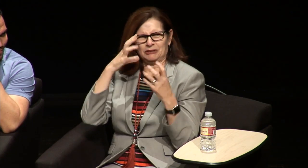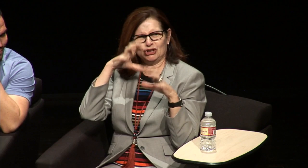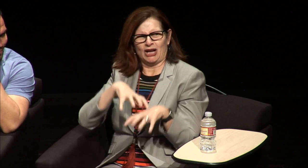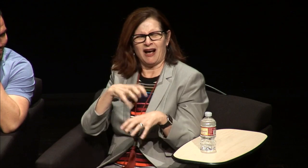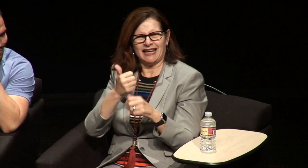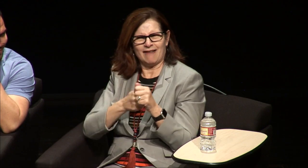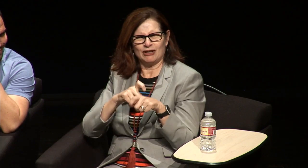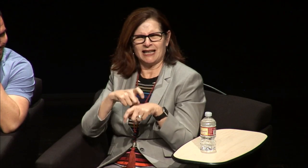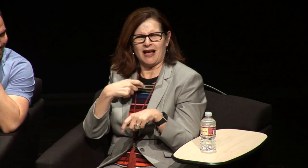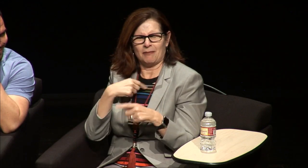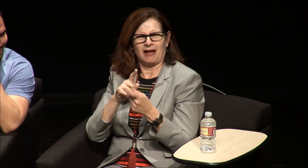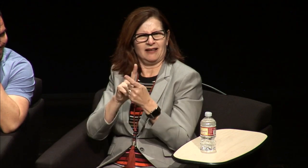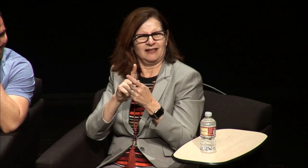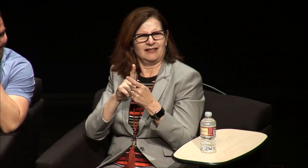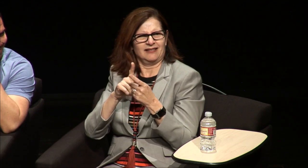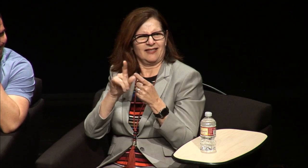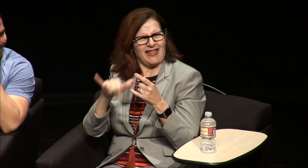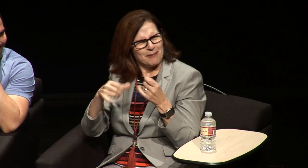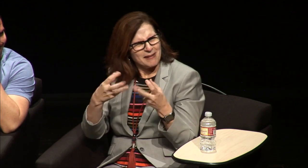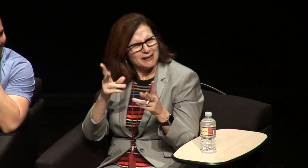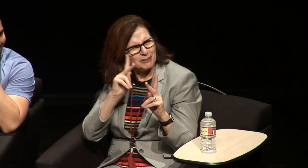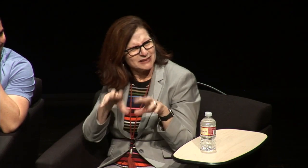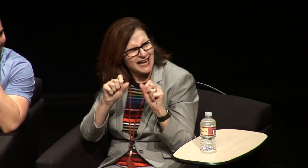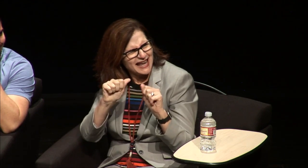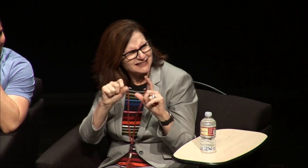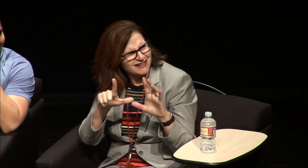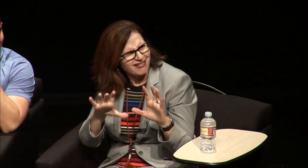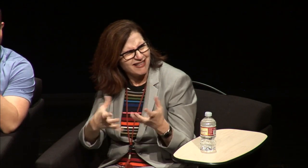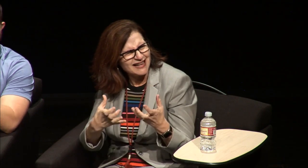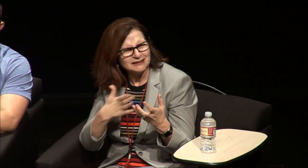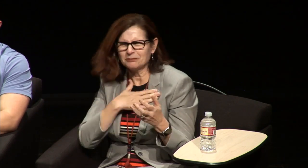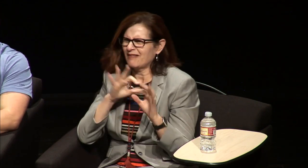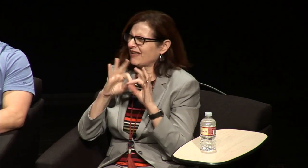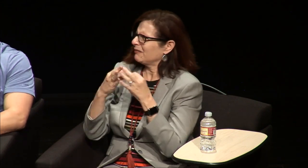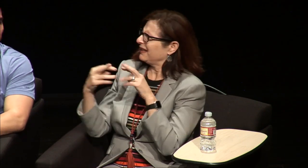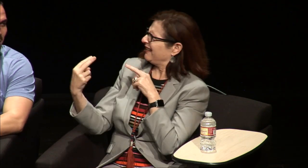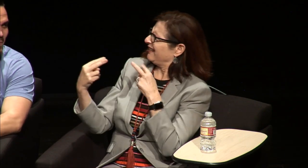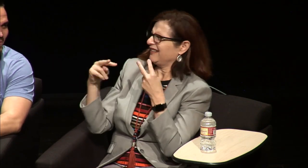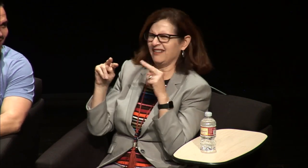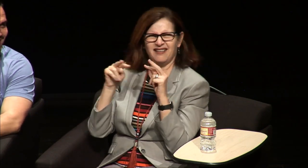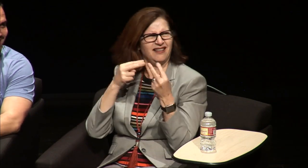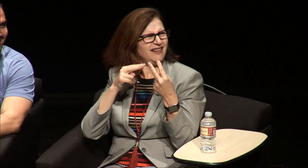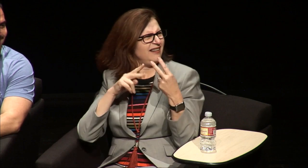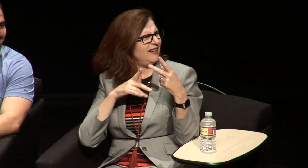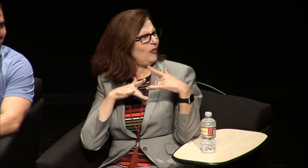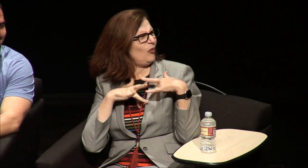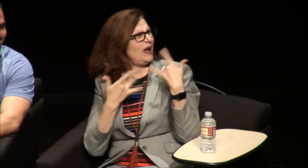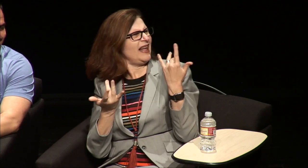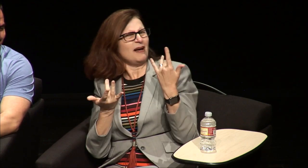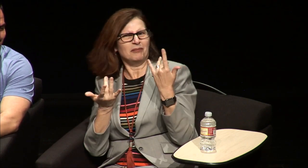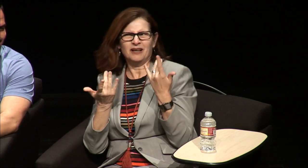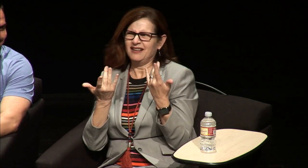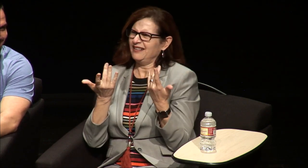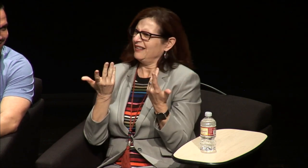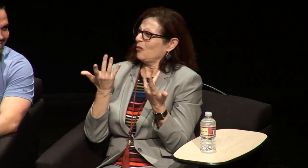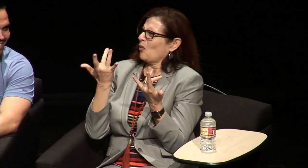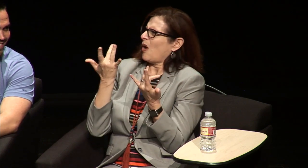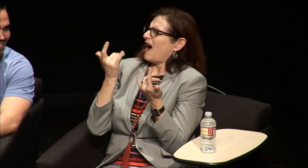it's almost shocking to me every time that this many people take ASL classes me and my family really this is what's going on why are